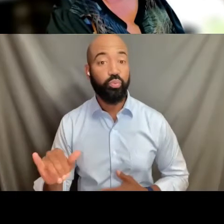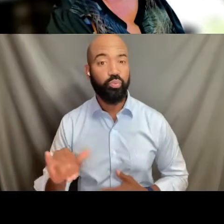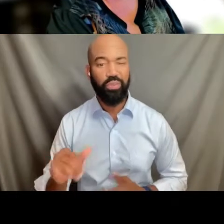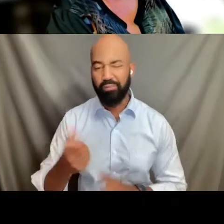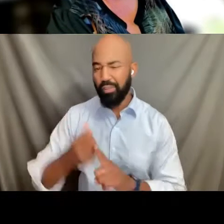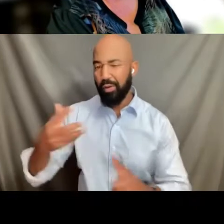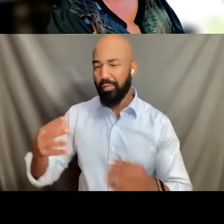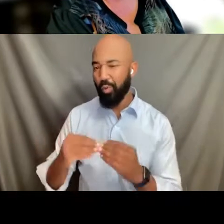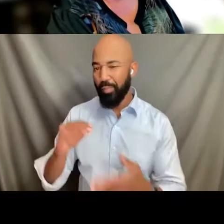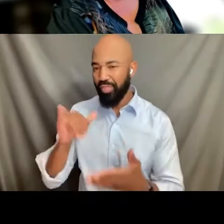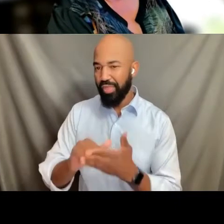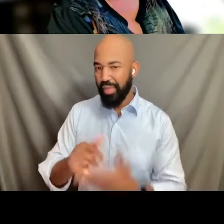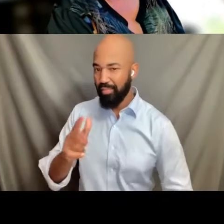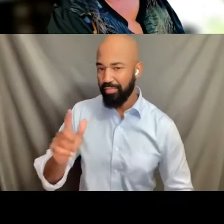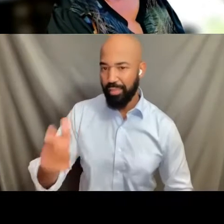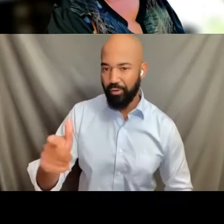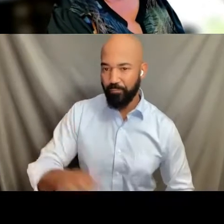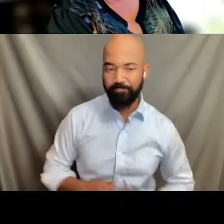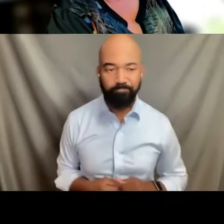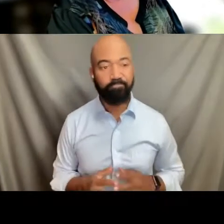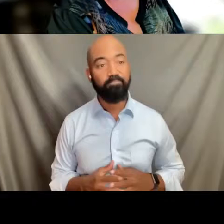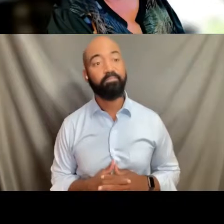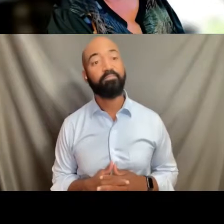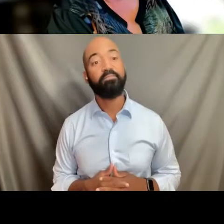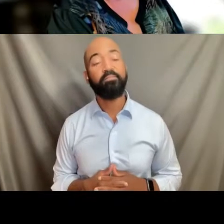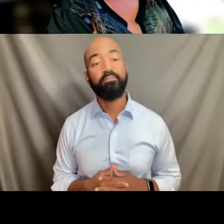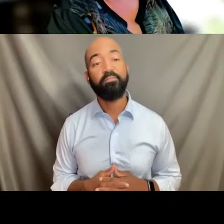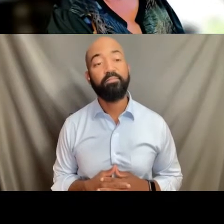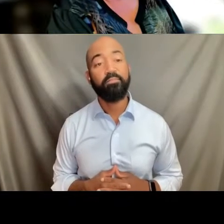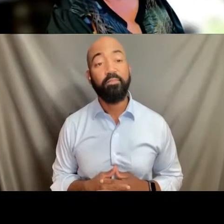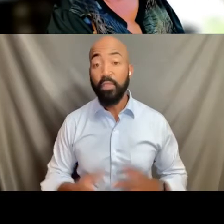Next. Our current WiTeach teach ambassadors